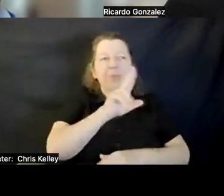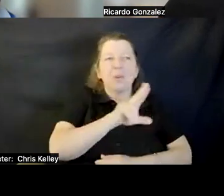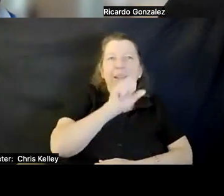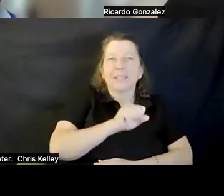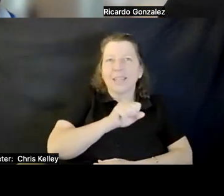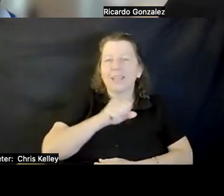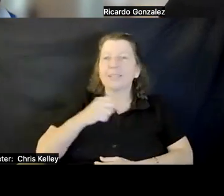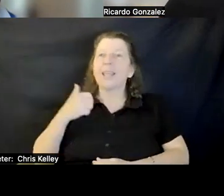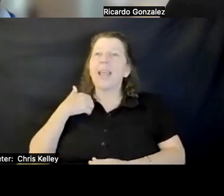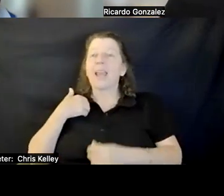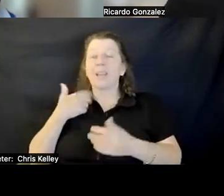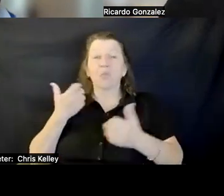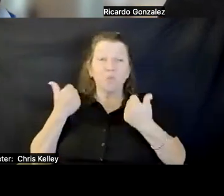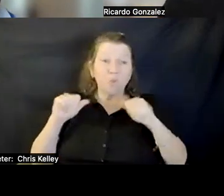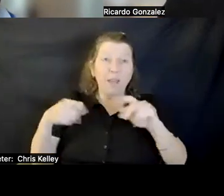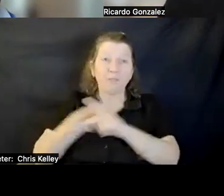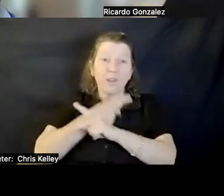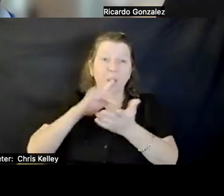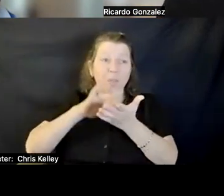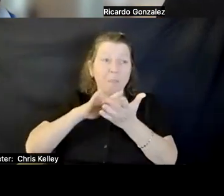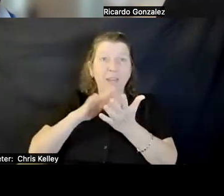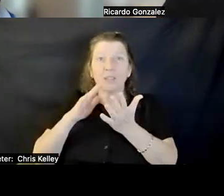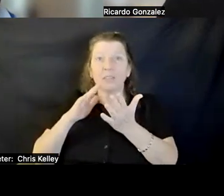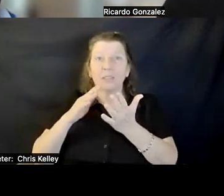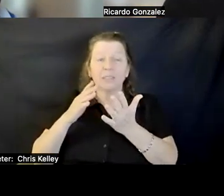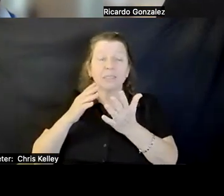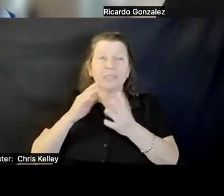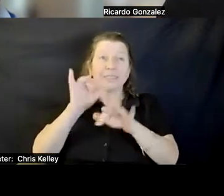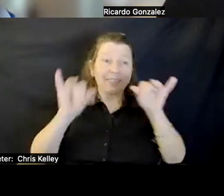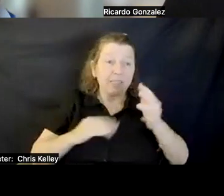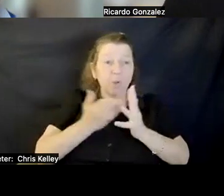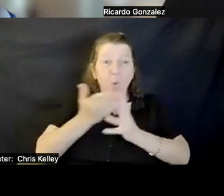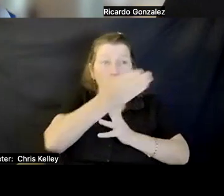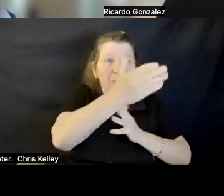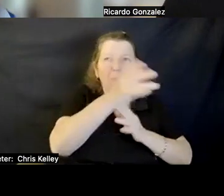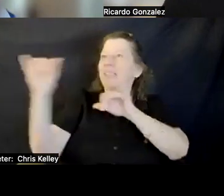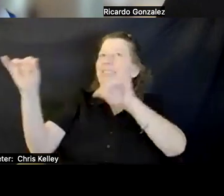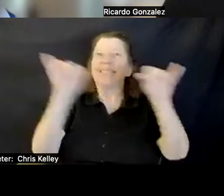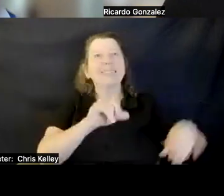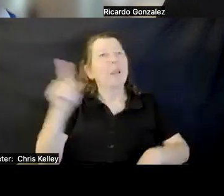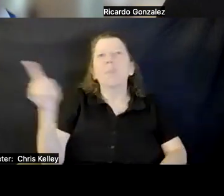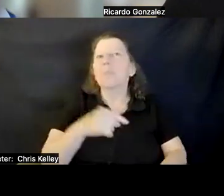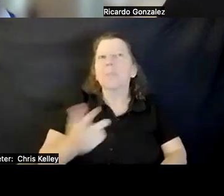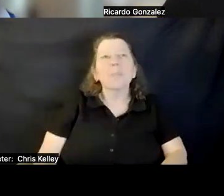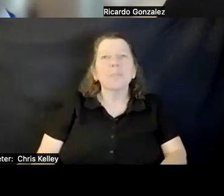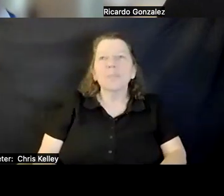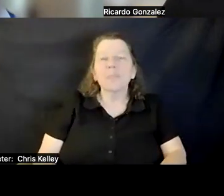SEEKING HELP AND HOW WE TREATED VERY DIFFERENTLY. I DID NOT REALLY ANTICIPATE MEETING SO MANY FOLKS